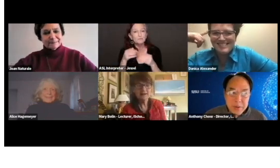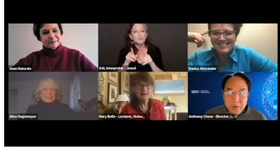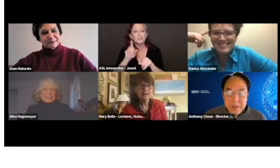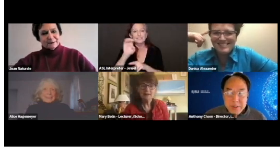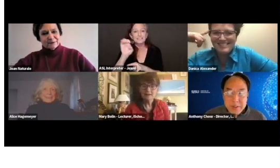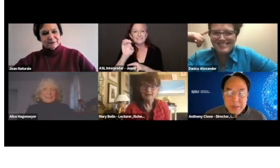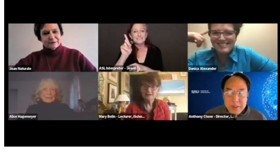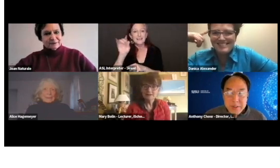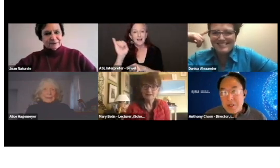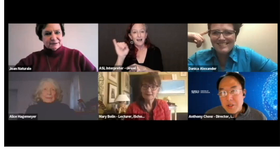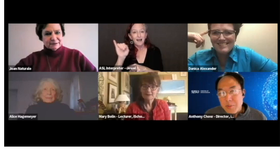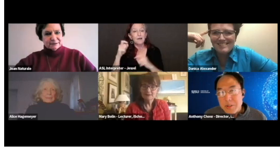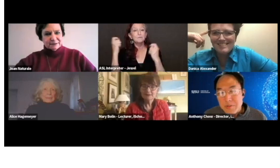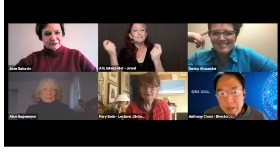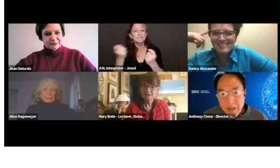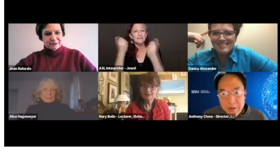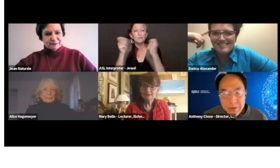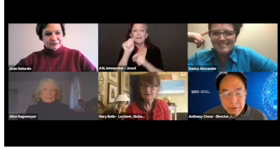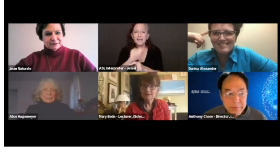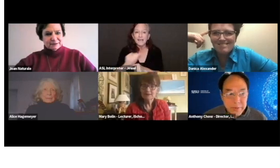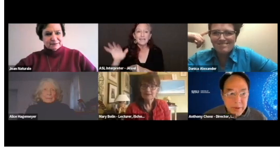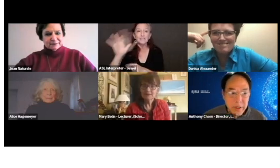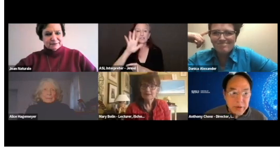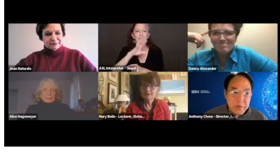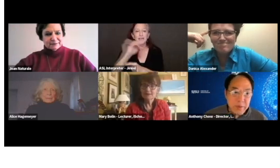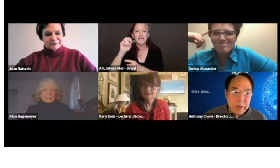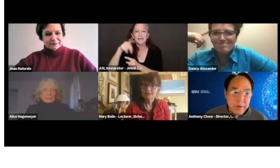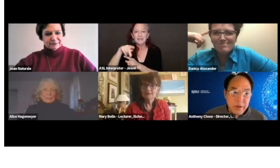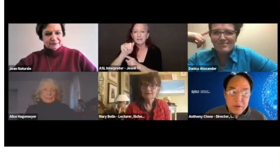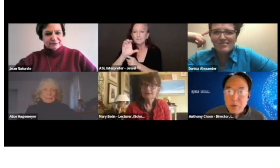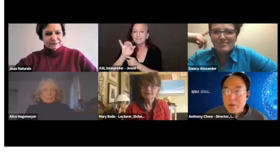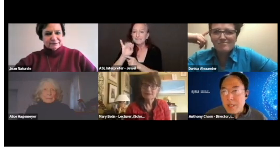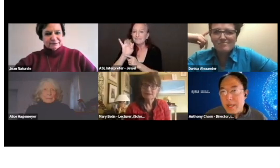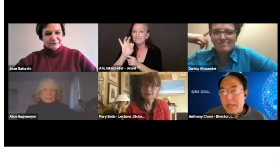we'll be celebrating Asian and Pacific Islander Heritage Month on Tuesday,